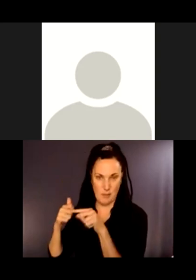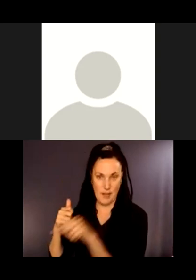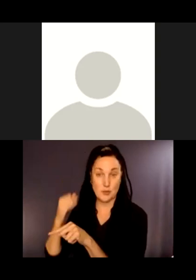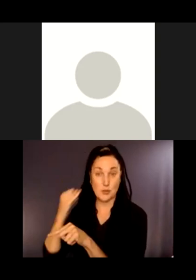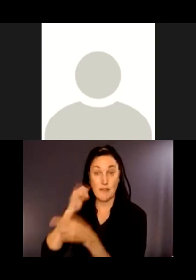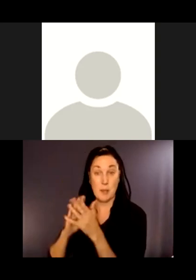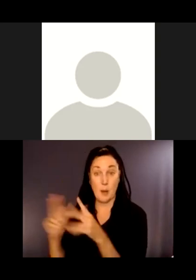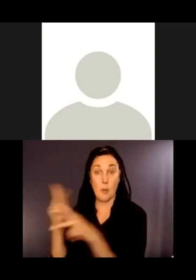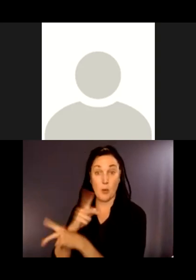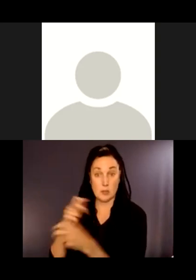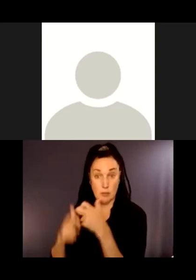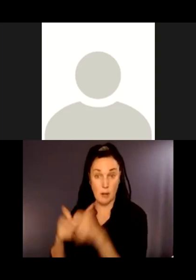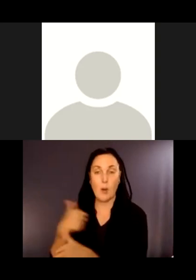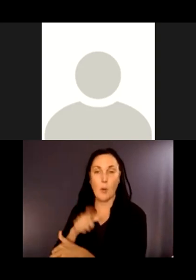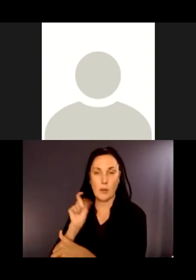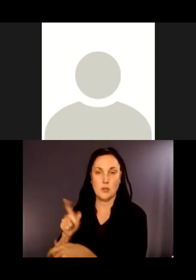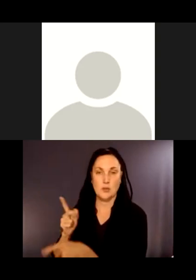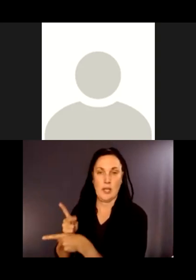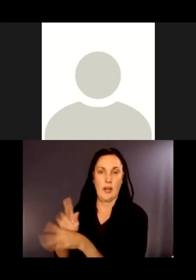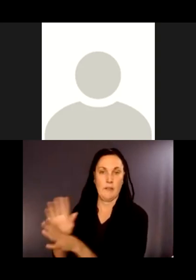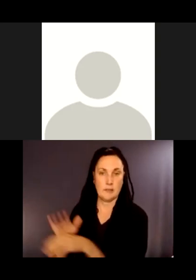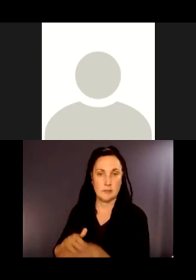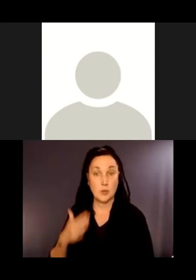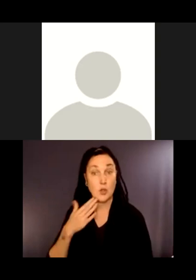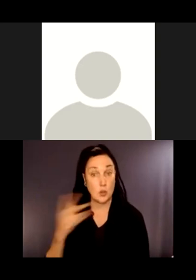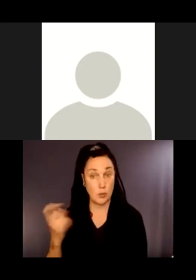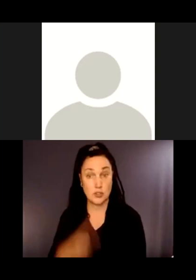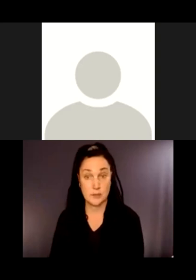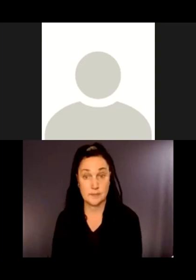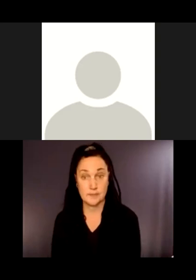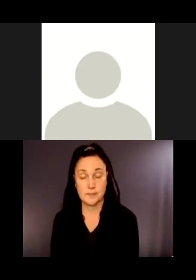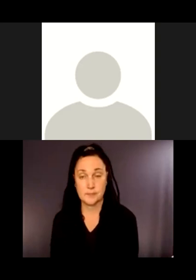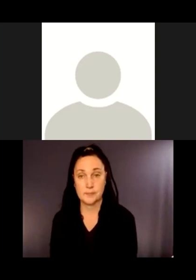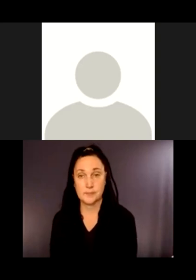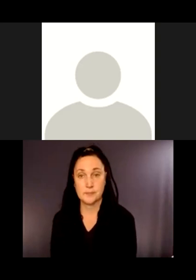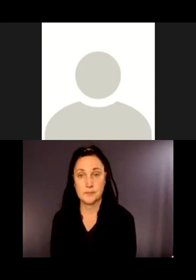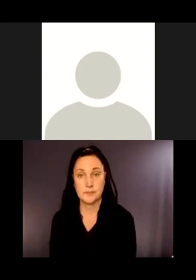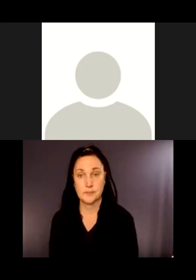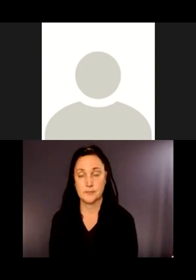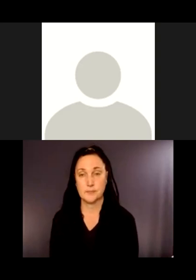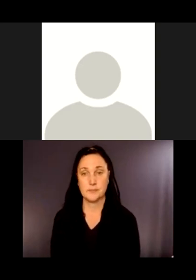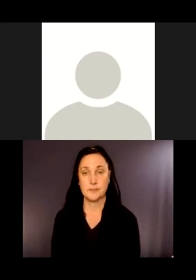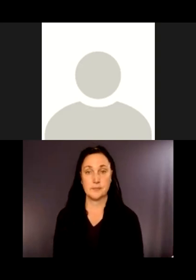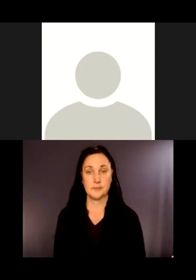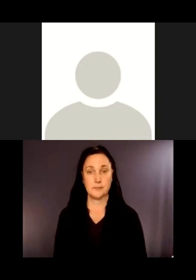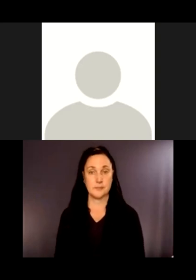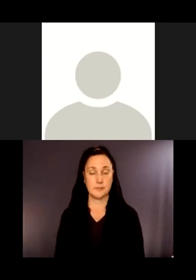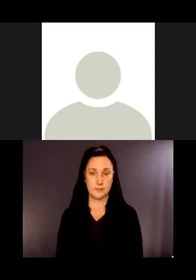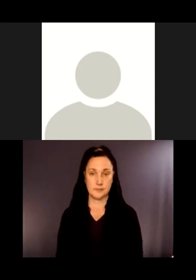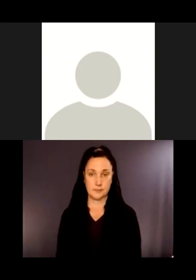So great question, actually.